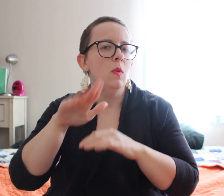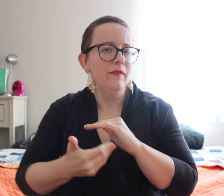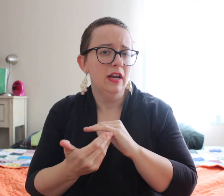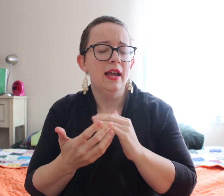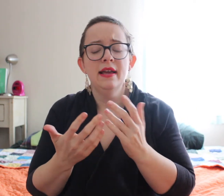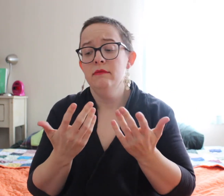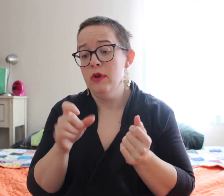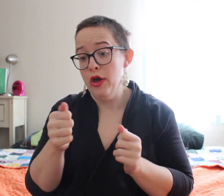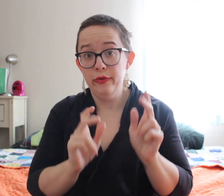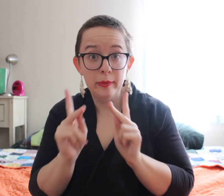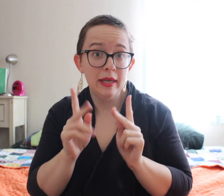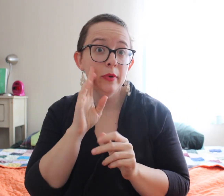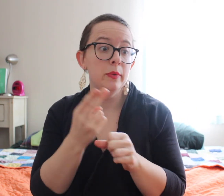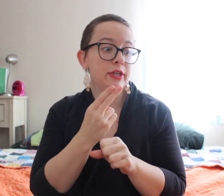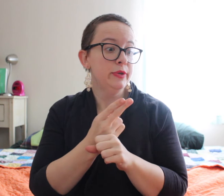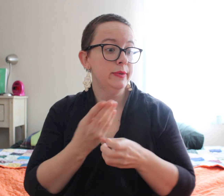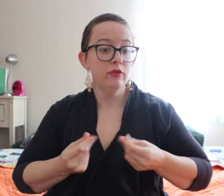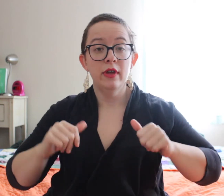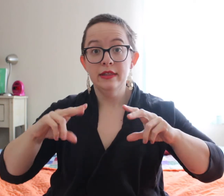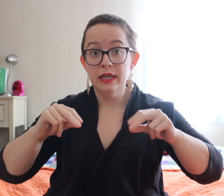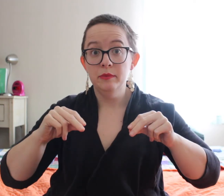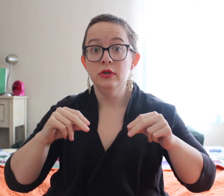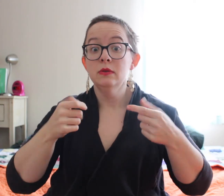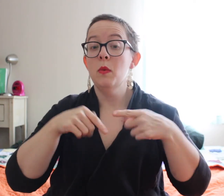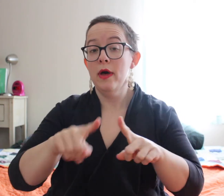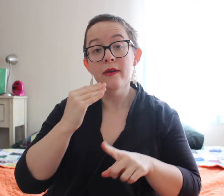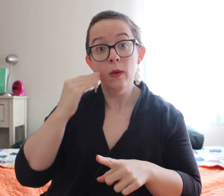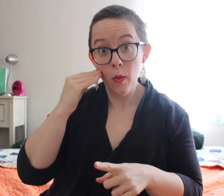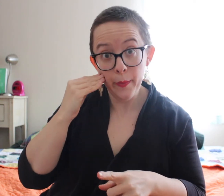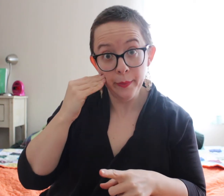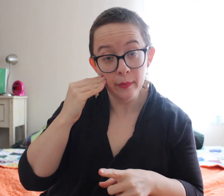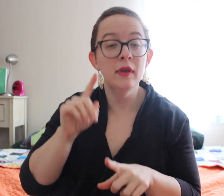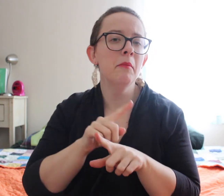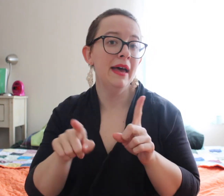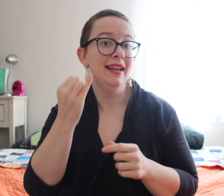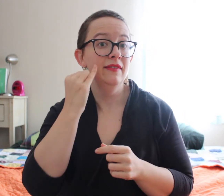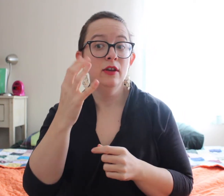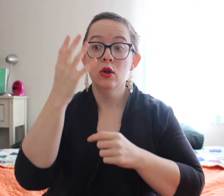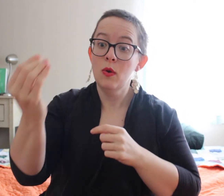So they use disposals for overnight. I know other people will use cloth diaper while they're at home